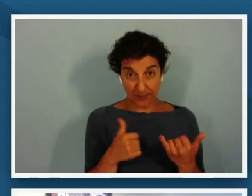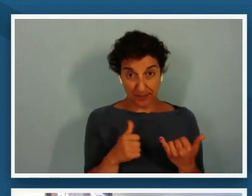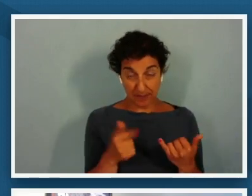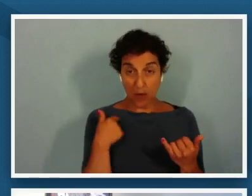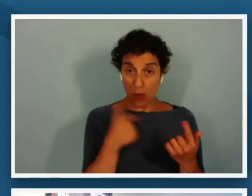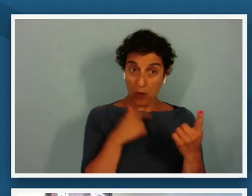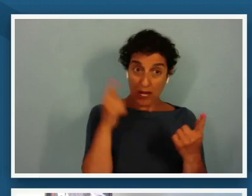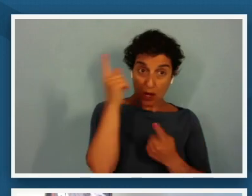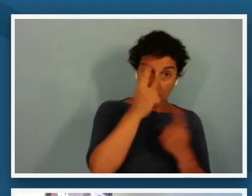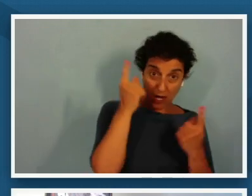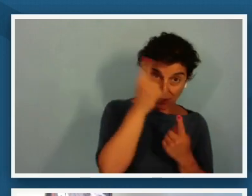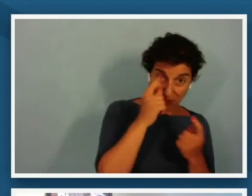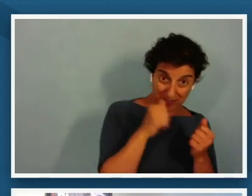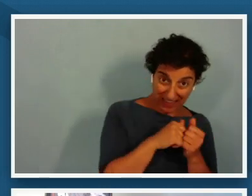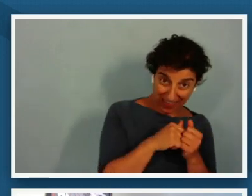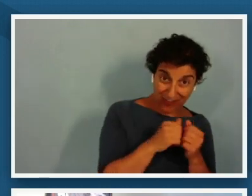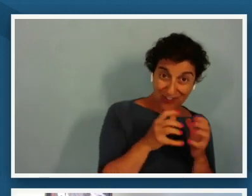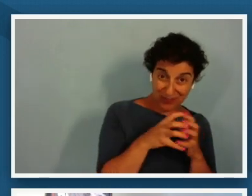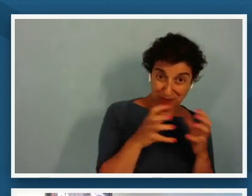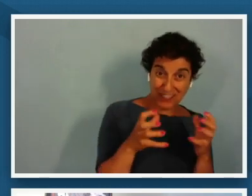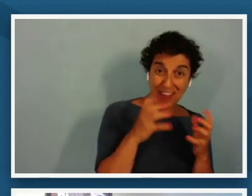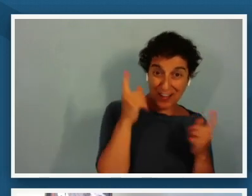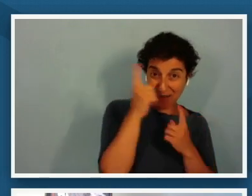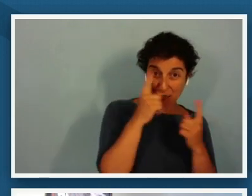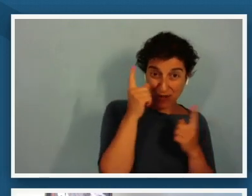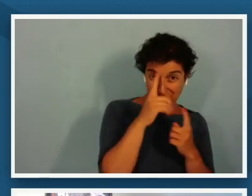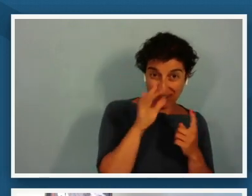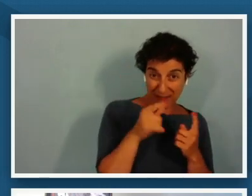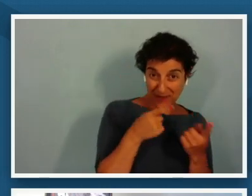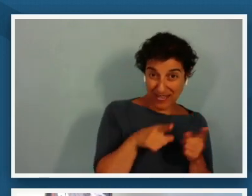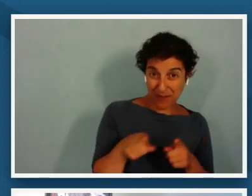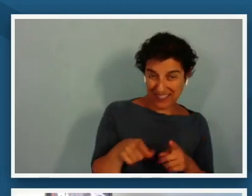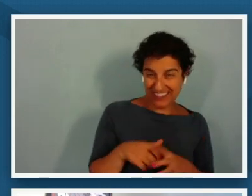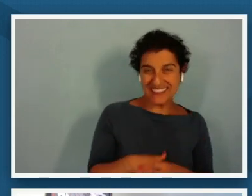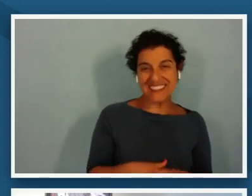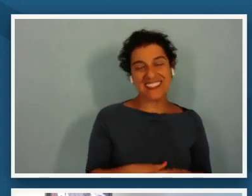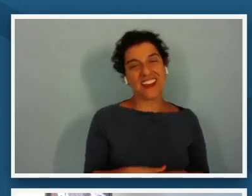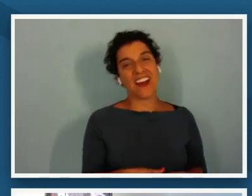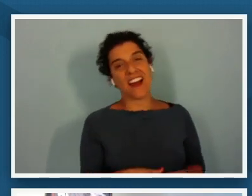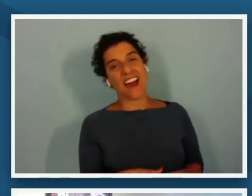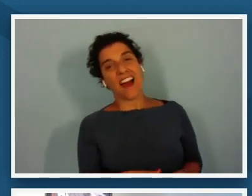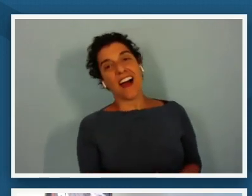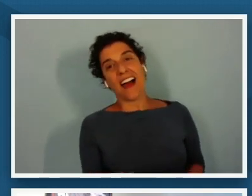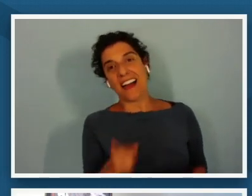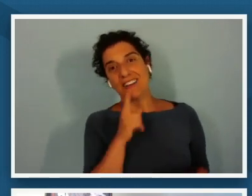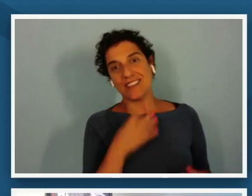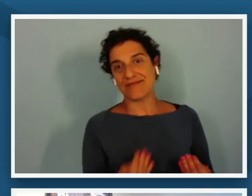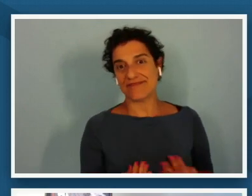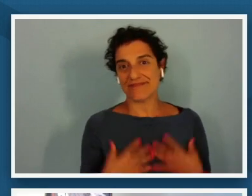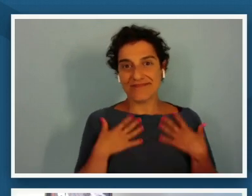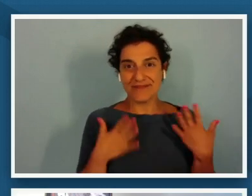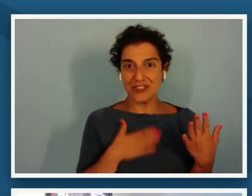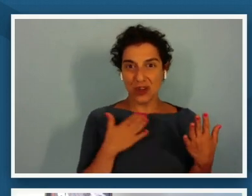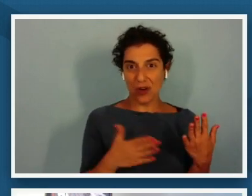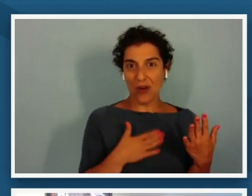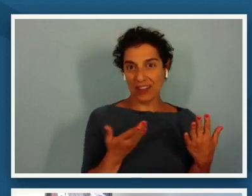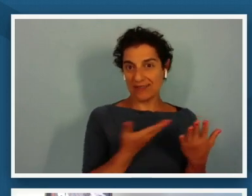a lot of wondering um that was happening and it always brings me such joy when